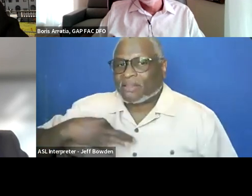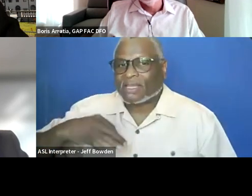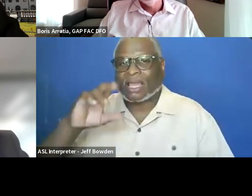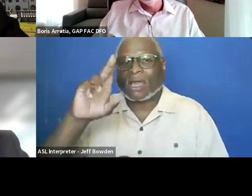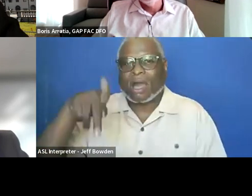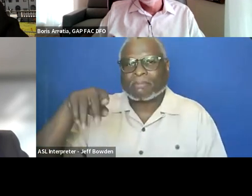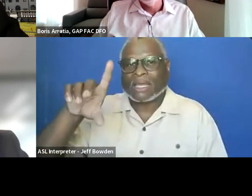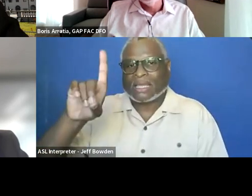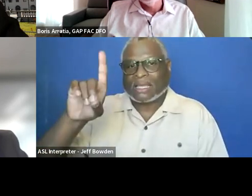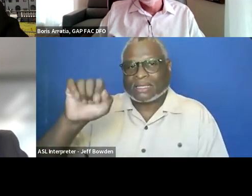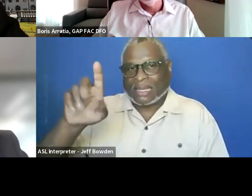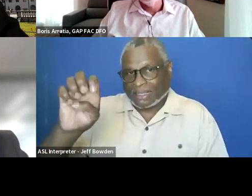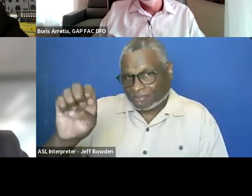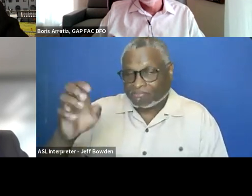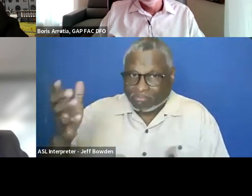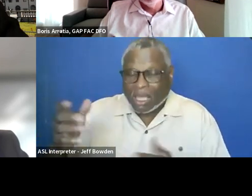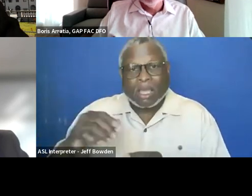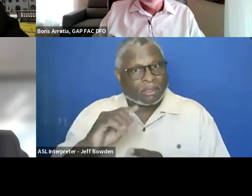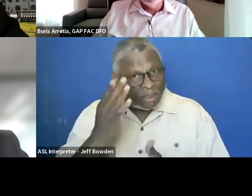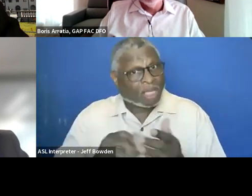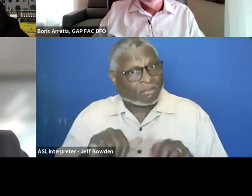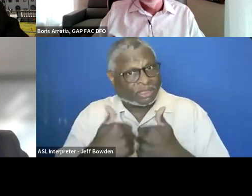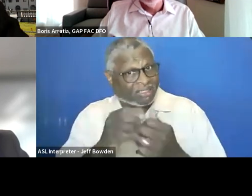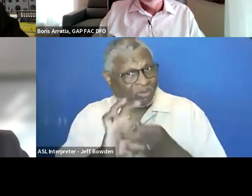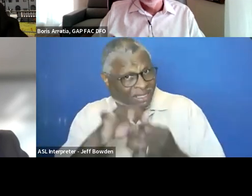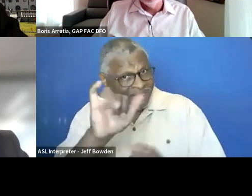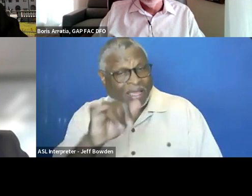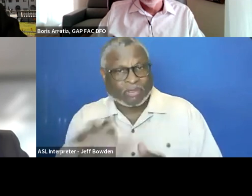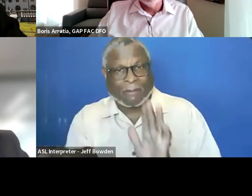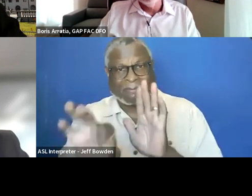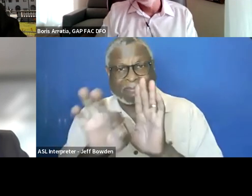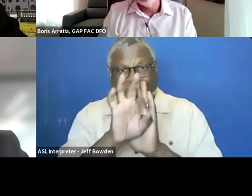There are some challenges like you have to pick one code.